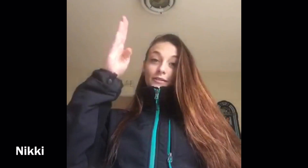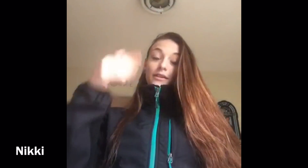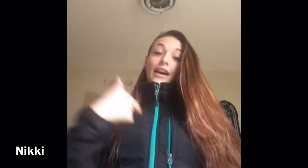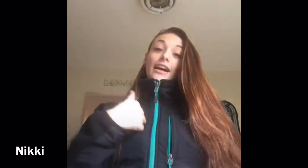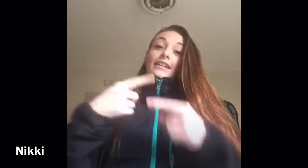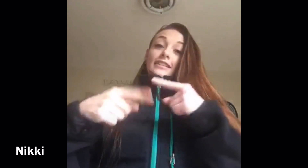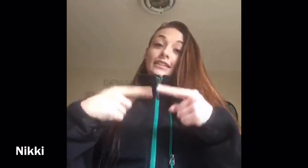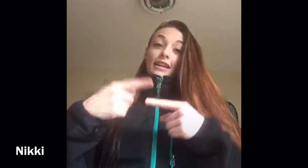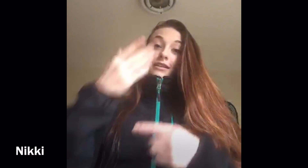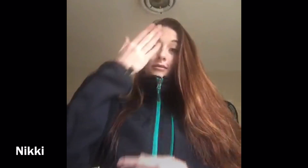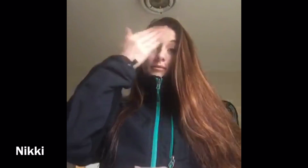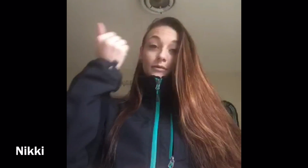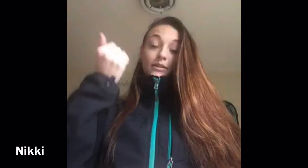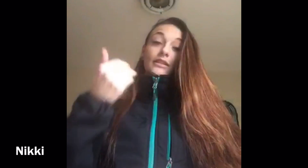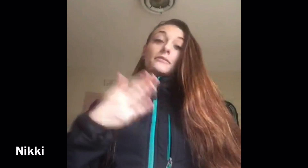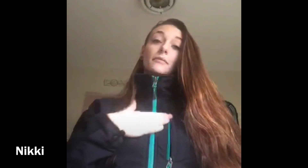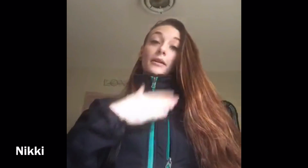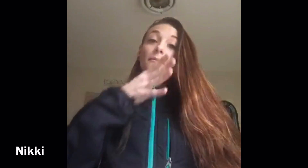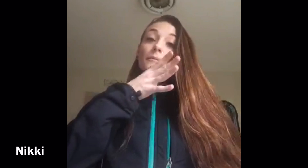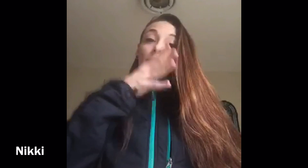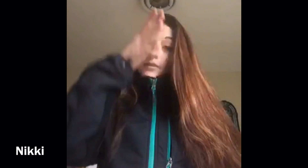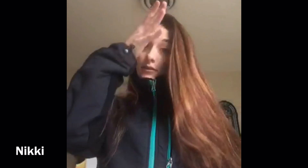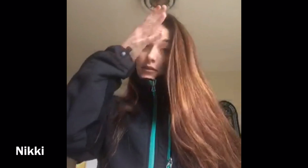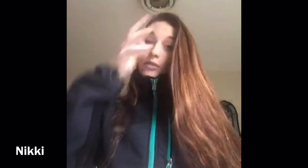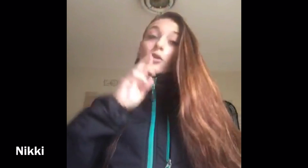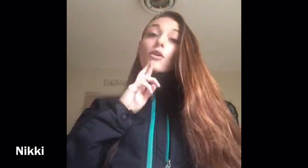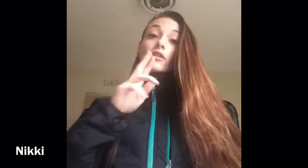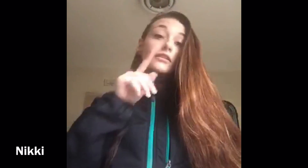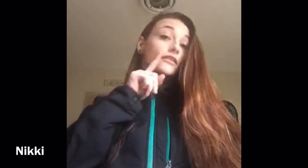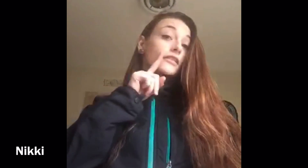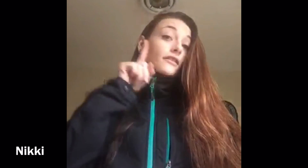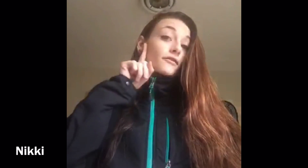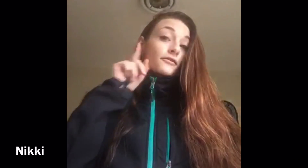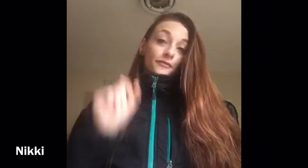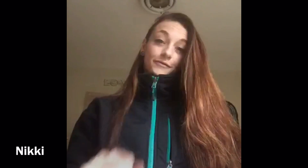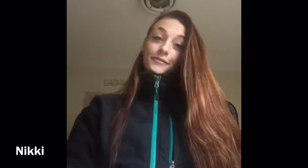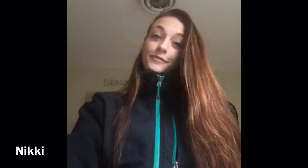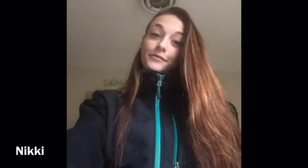Hello I sign because my parents are Deaf.